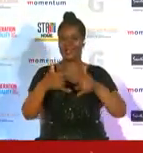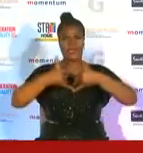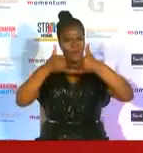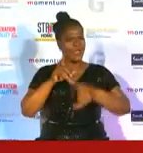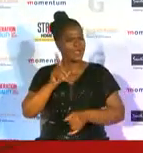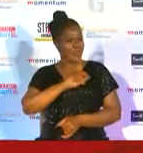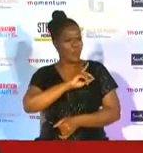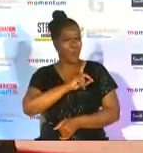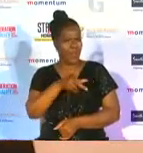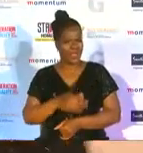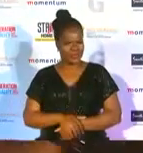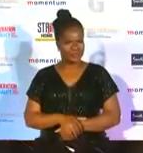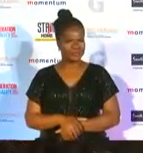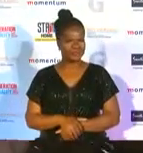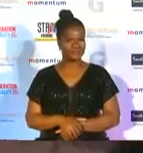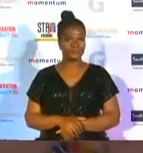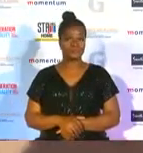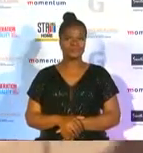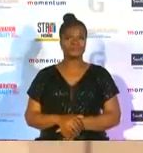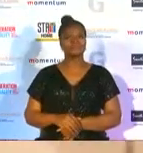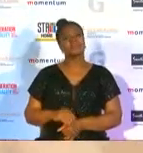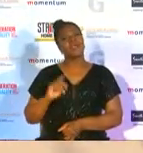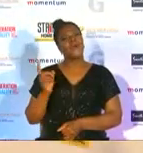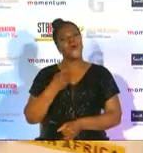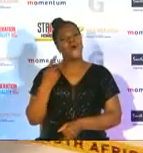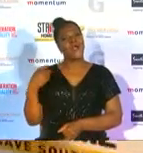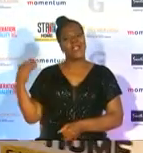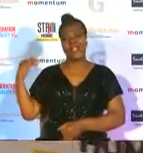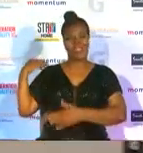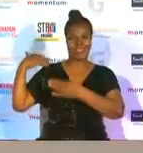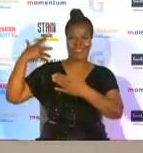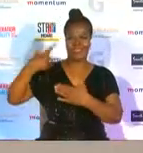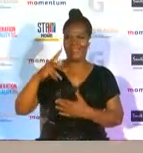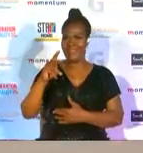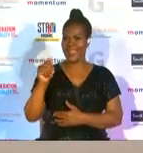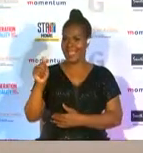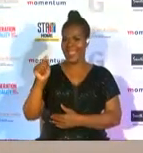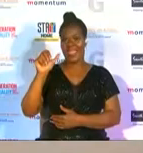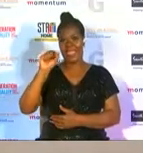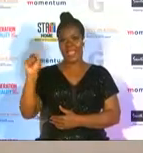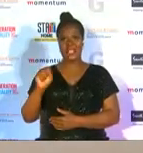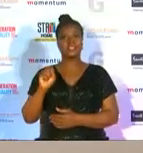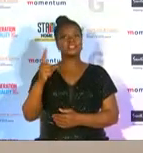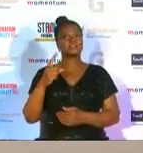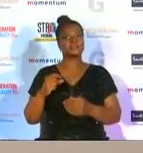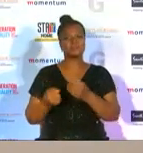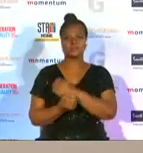board well i've known cares and rake since i think the inception of this great initiative in 2006 i think i was the first